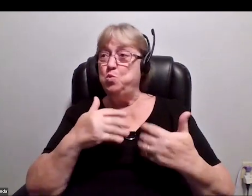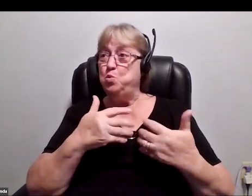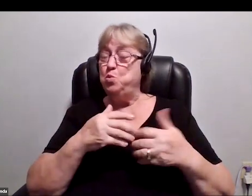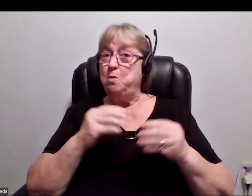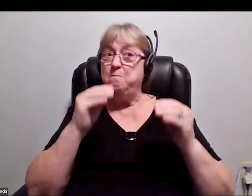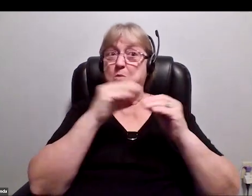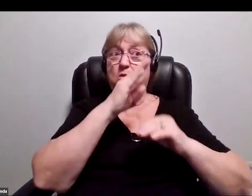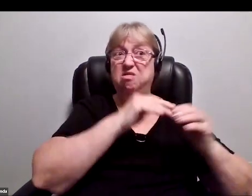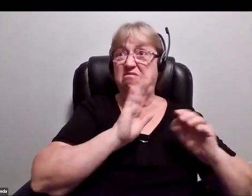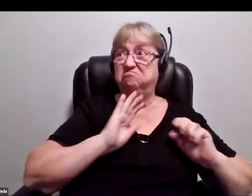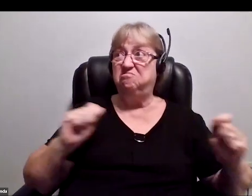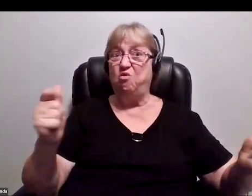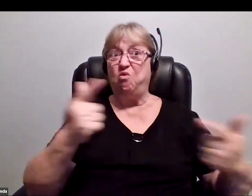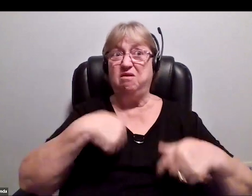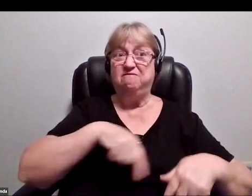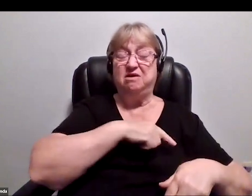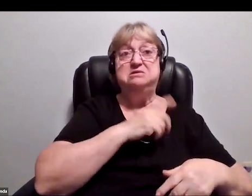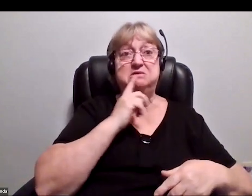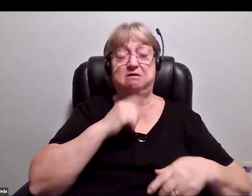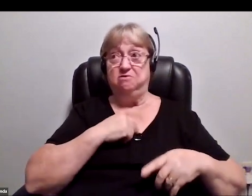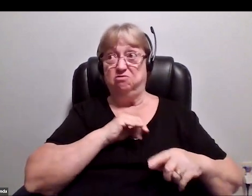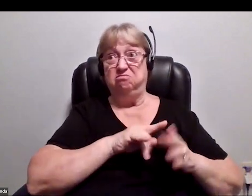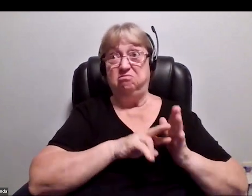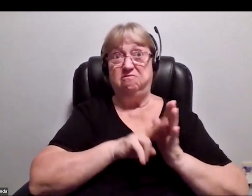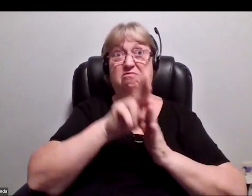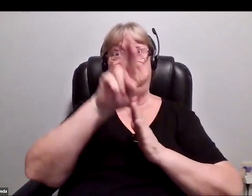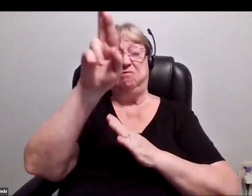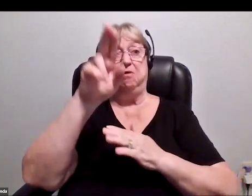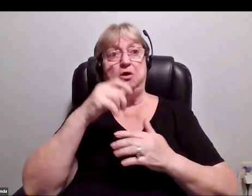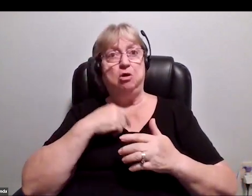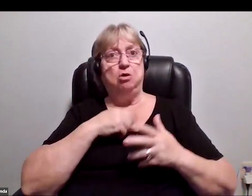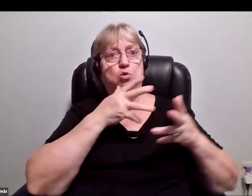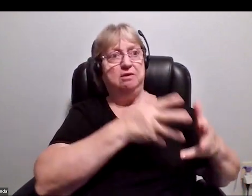In particular, when you fly into space, you've got loved ones you leave behind on the ground,